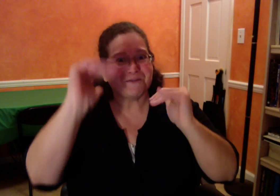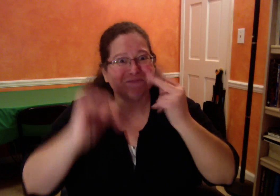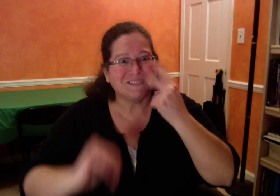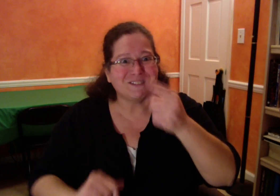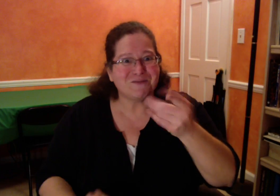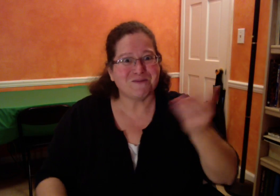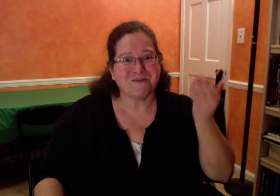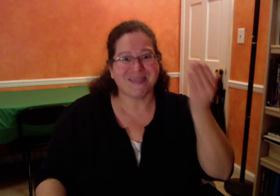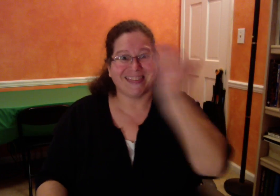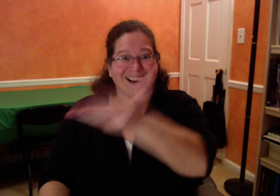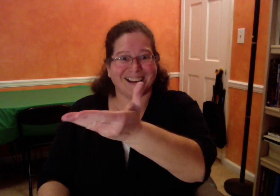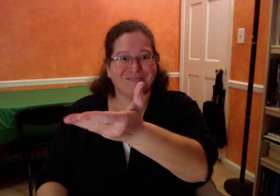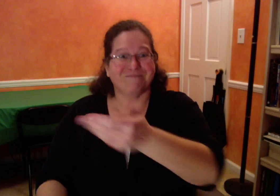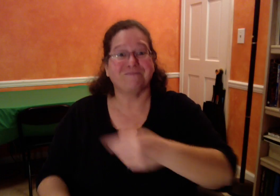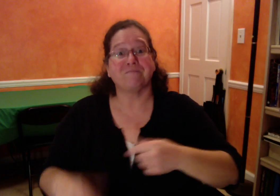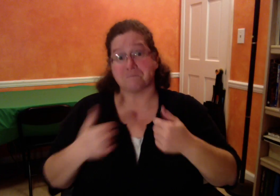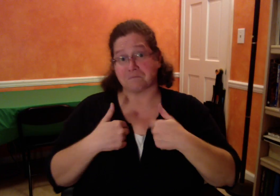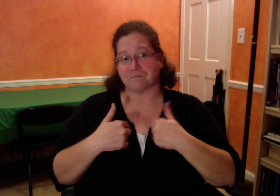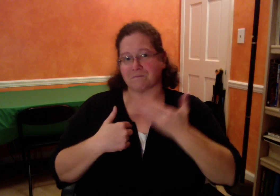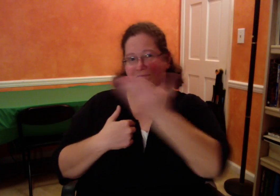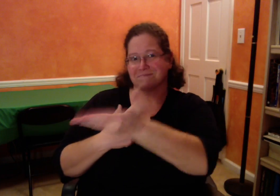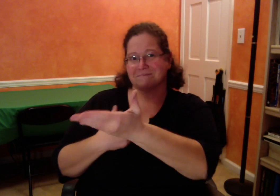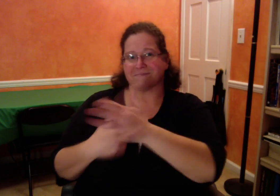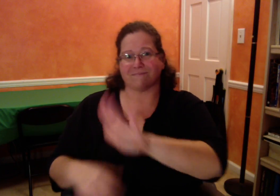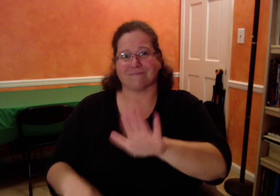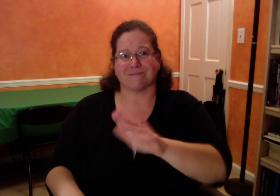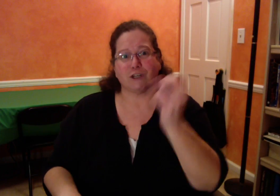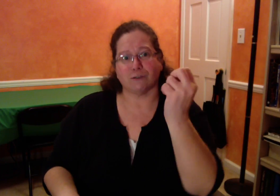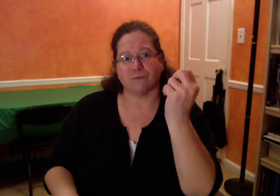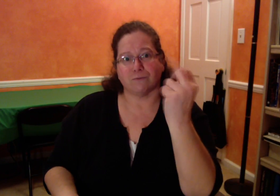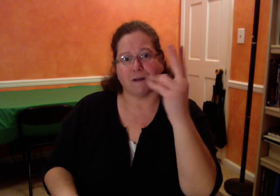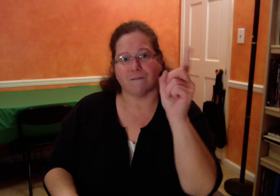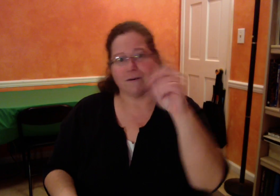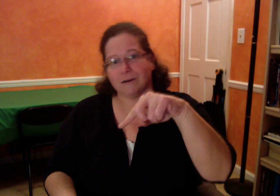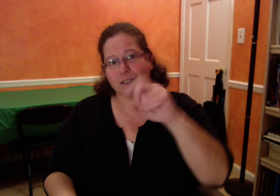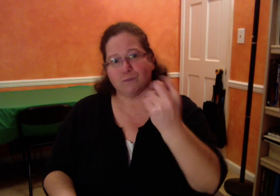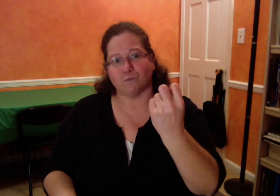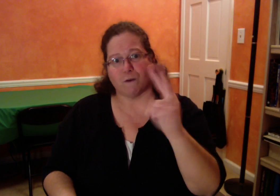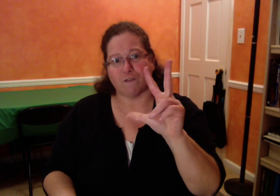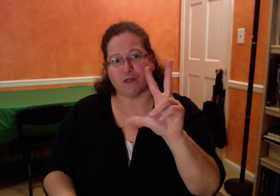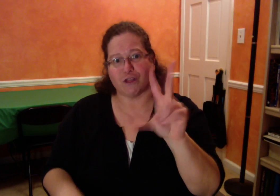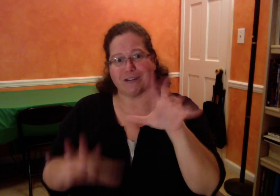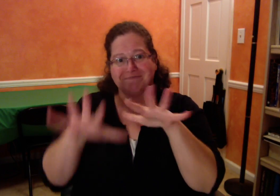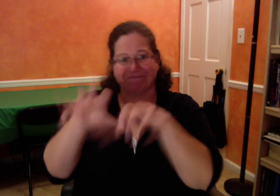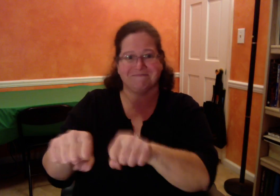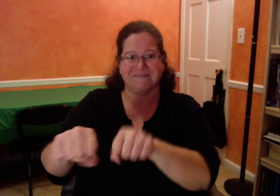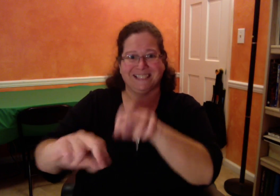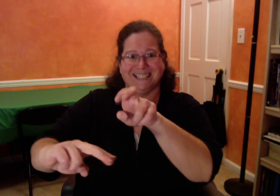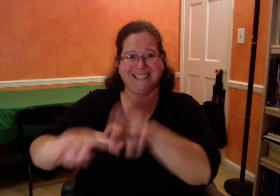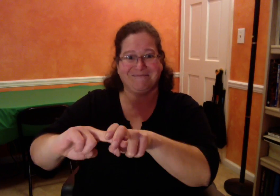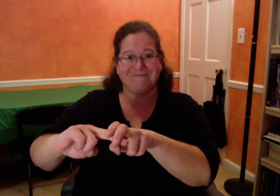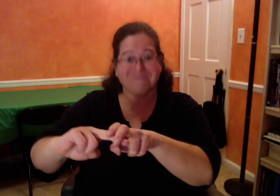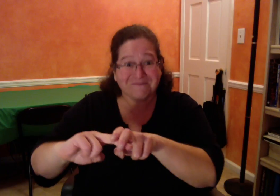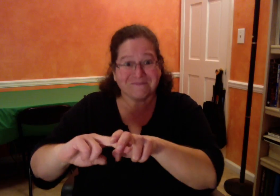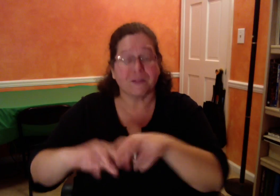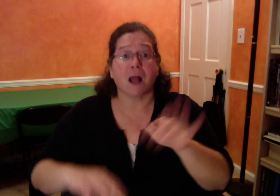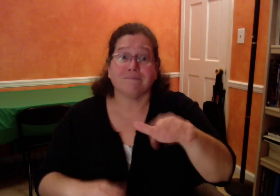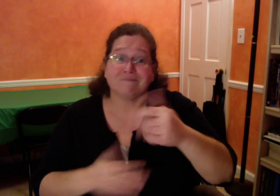I hope I will see you there. I will be there between 12 to 12:30 pm to hold the space.